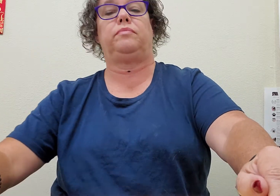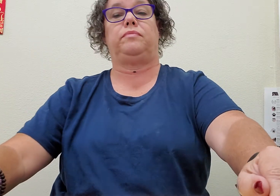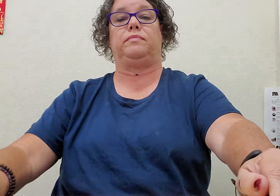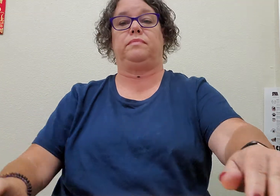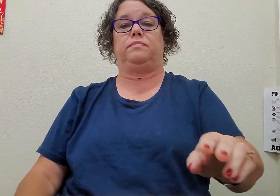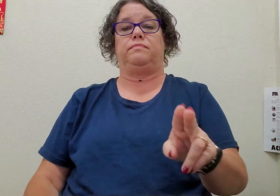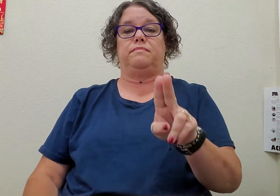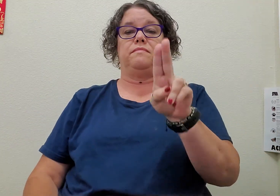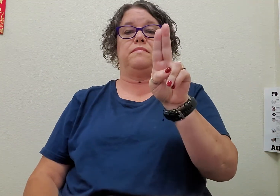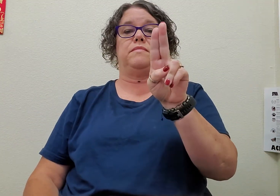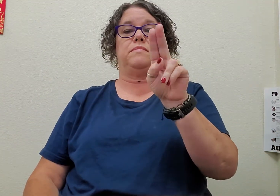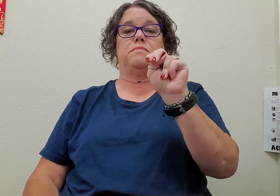Unit 2 Vocab